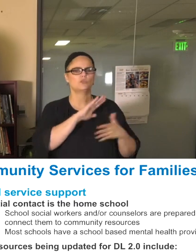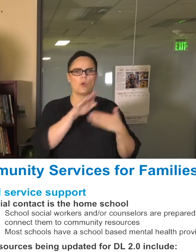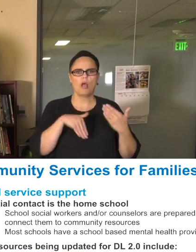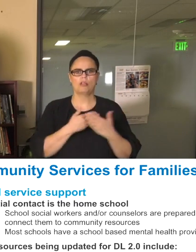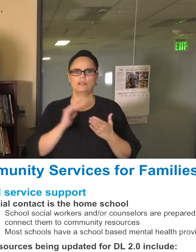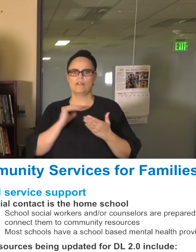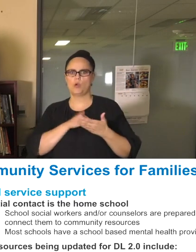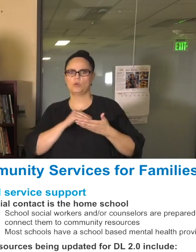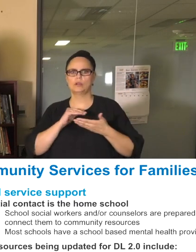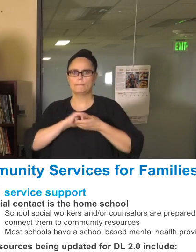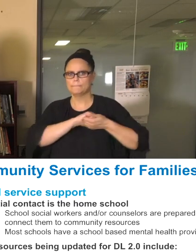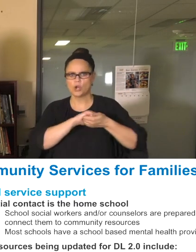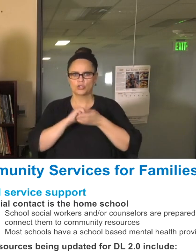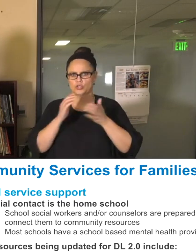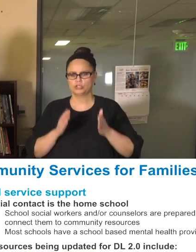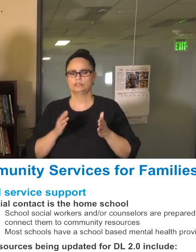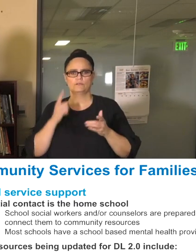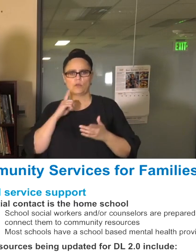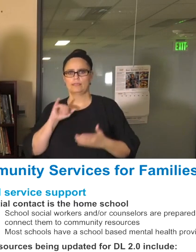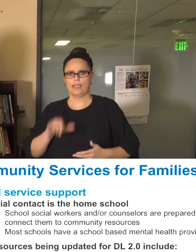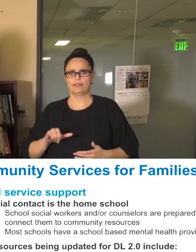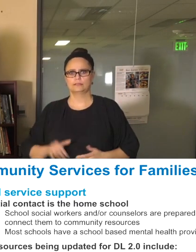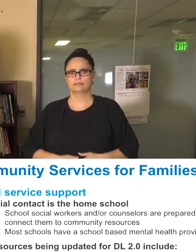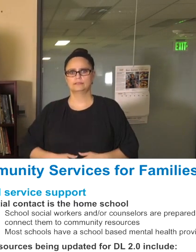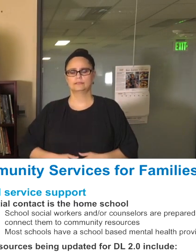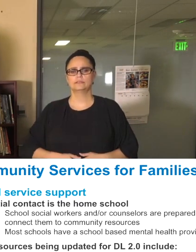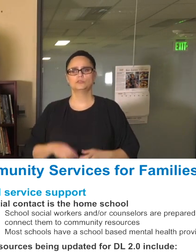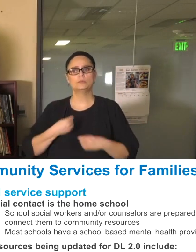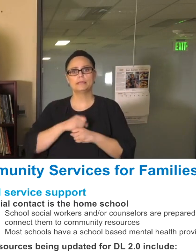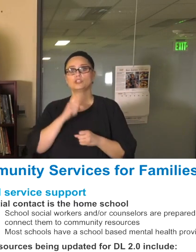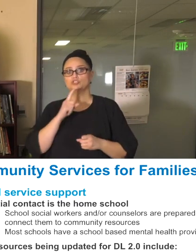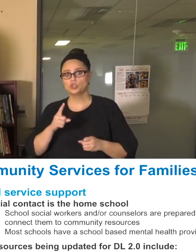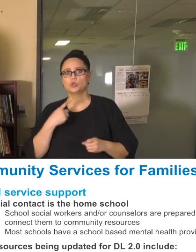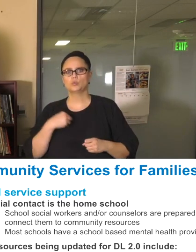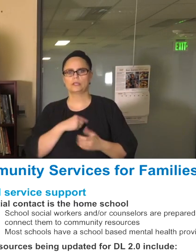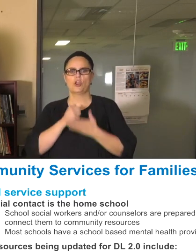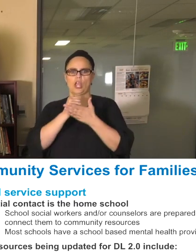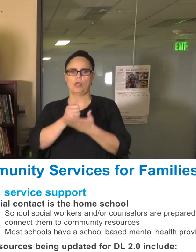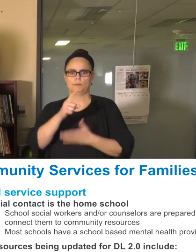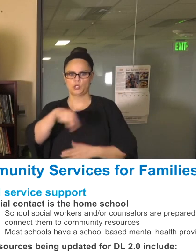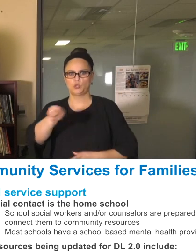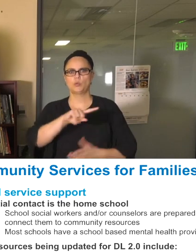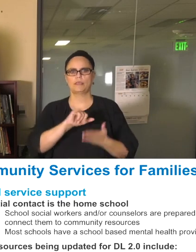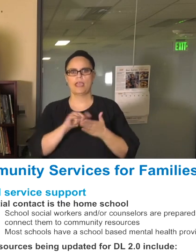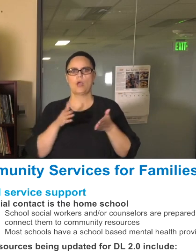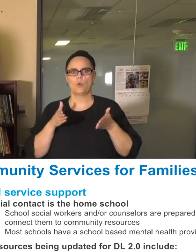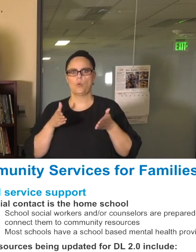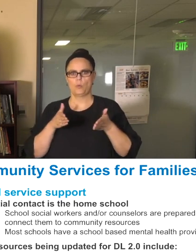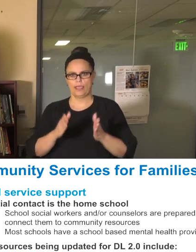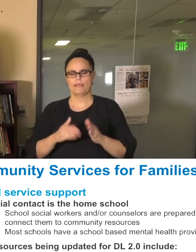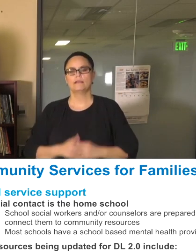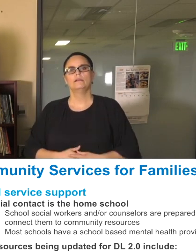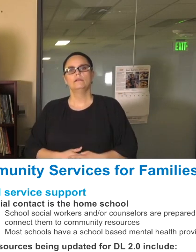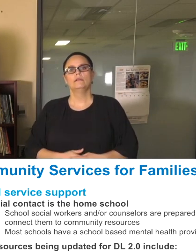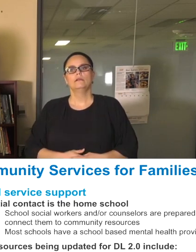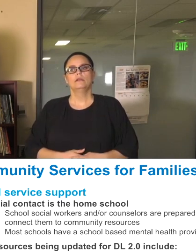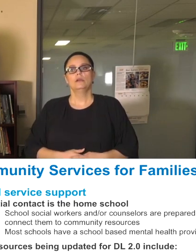students and families. So we want to be able to make sure that we're assisting you in that way. We will also still be working on child care